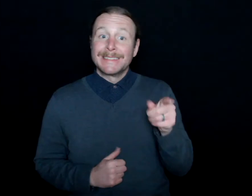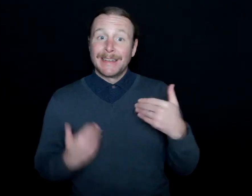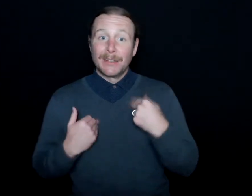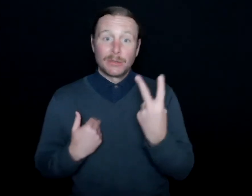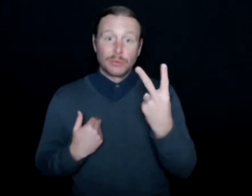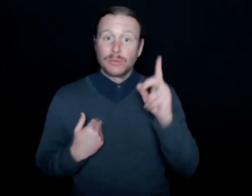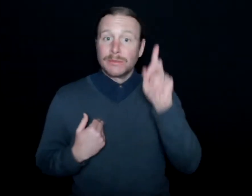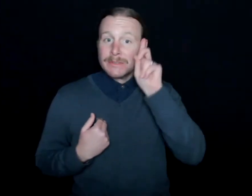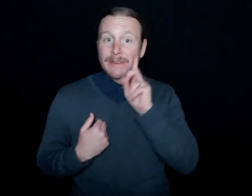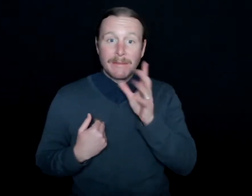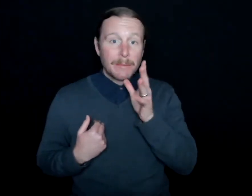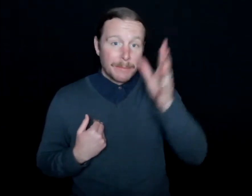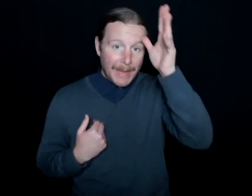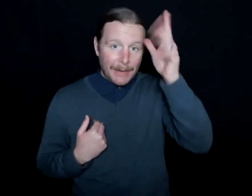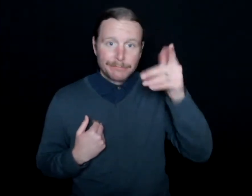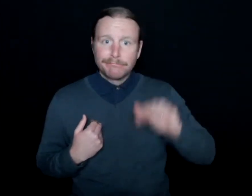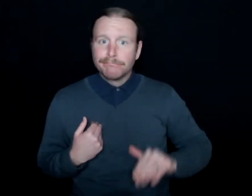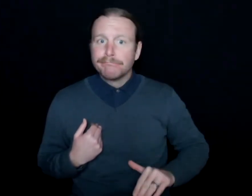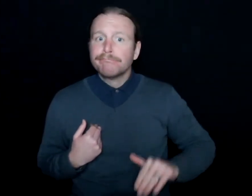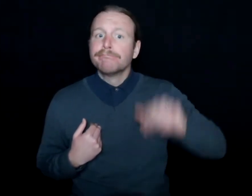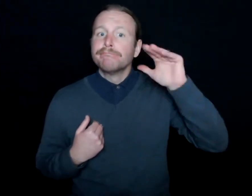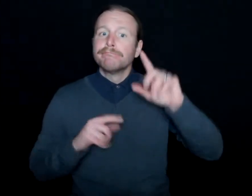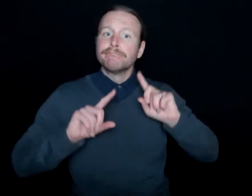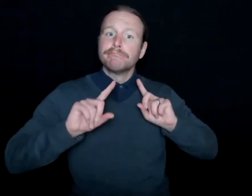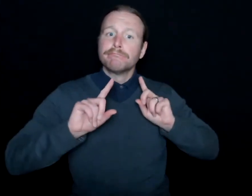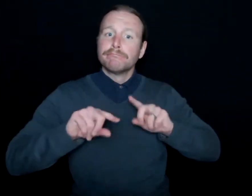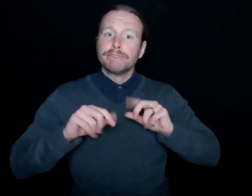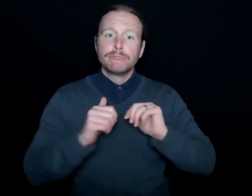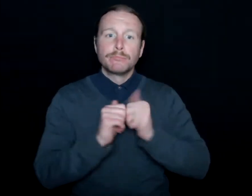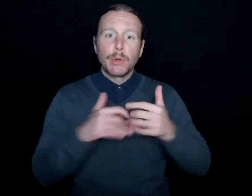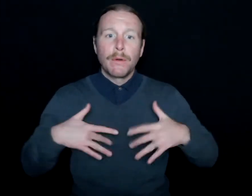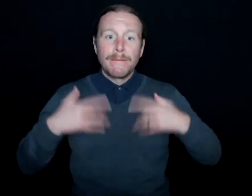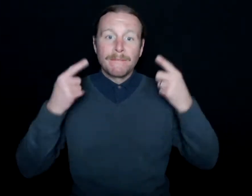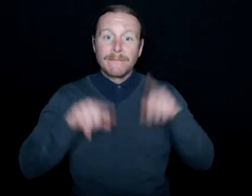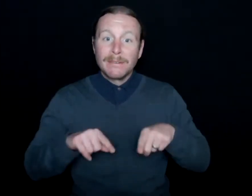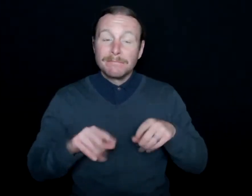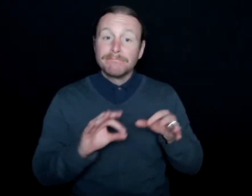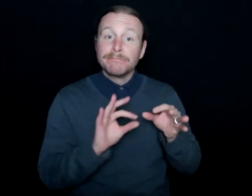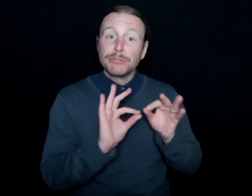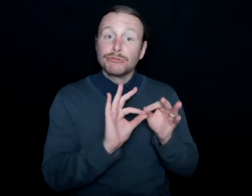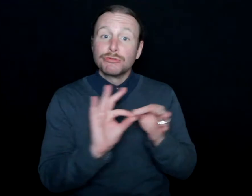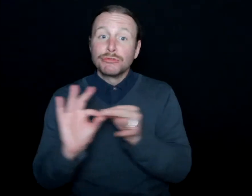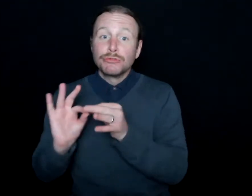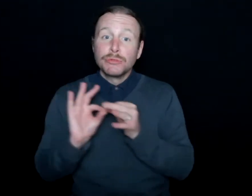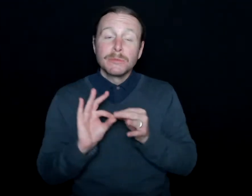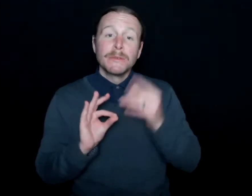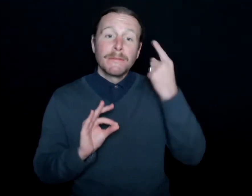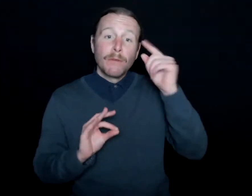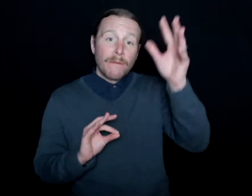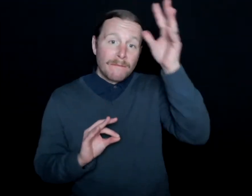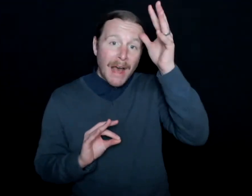Growing up, Brice attended sporting events with his father, and interpreted for him so he could have access to the game.